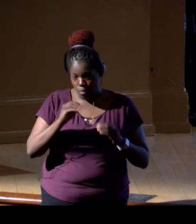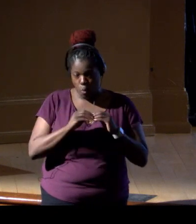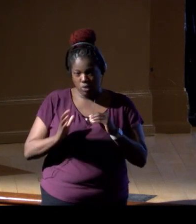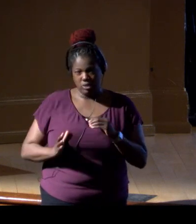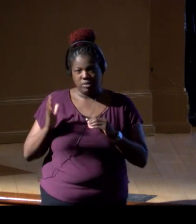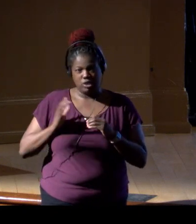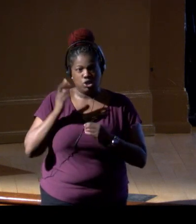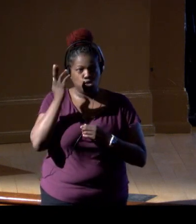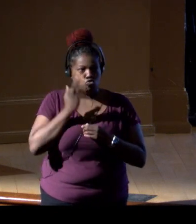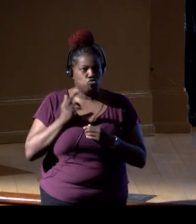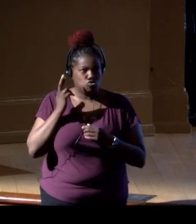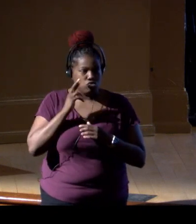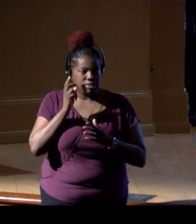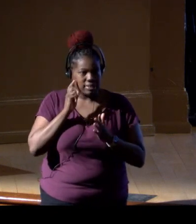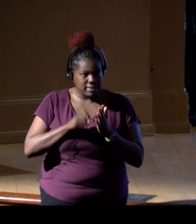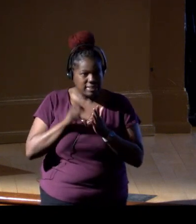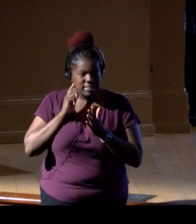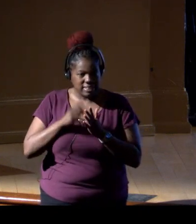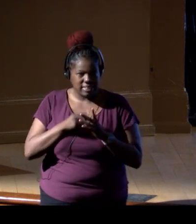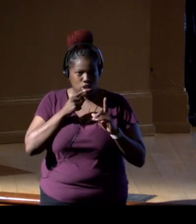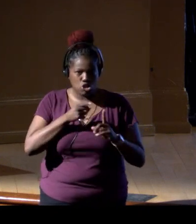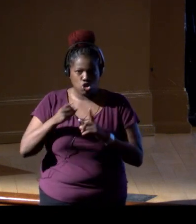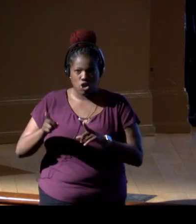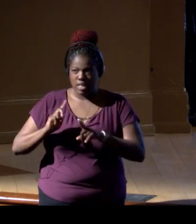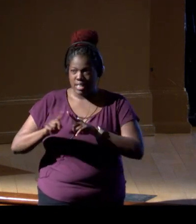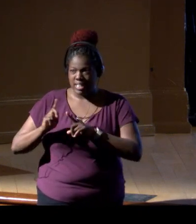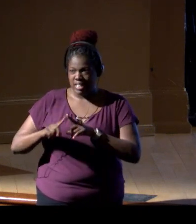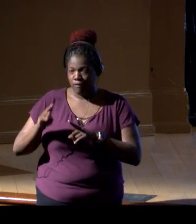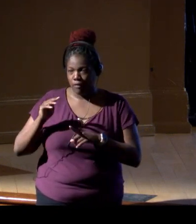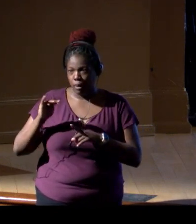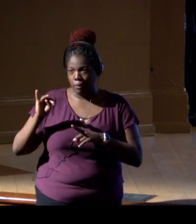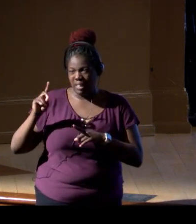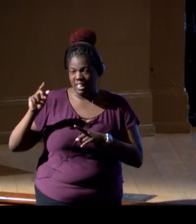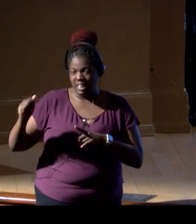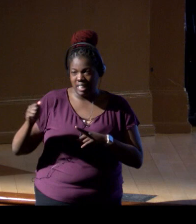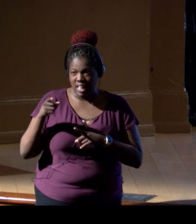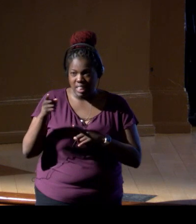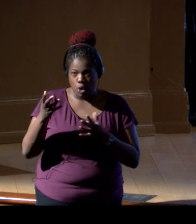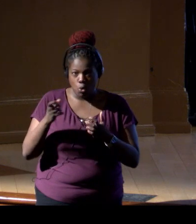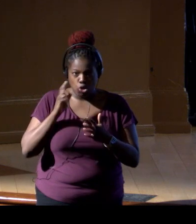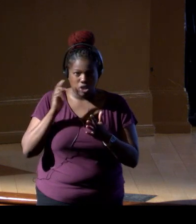such as detecting targets in different media, and they're always looking to detect new taxa,